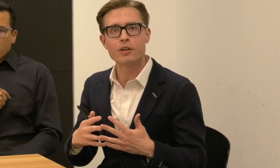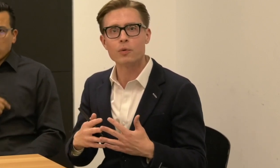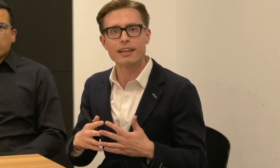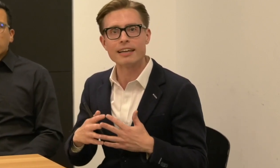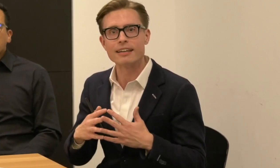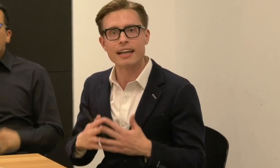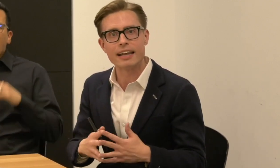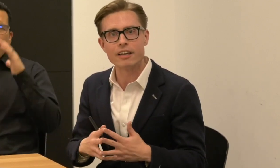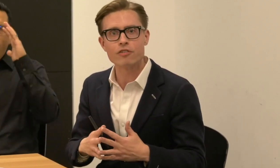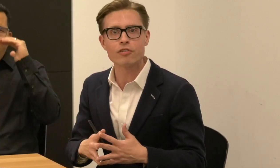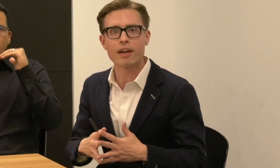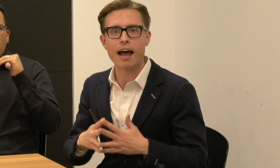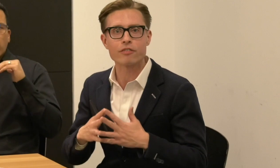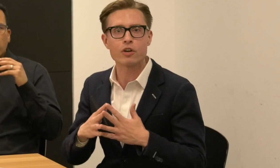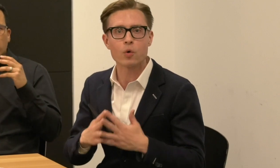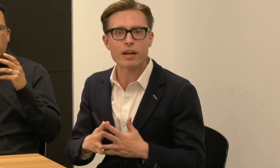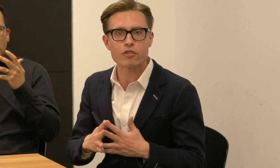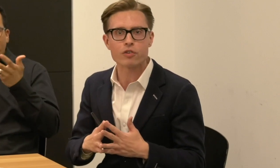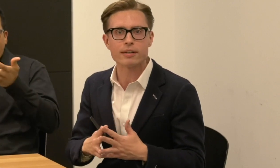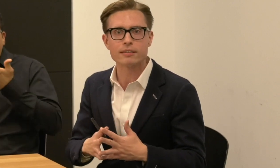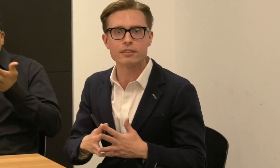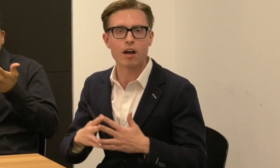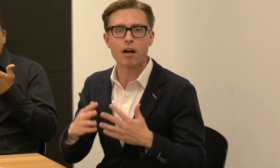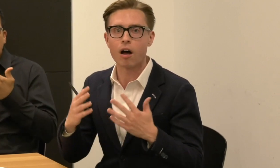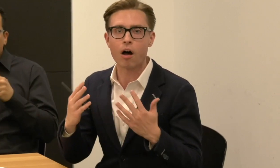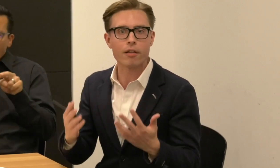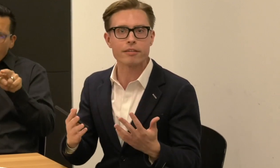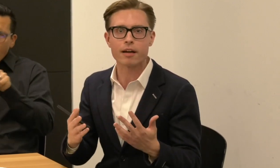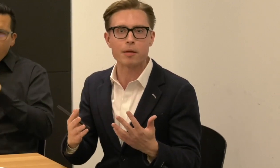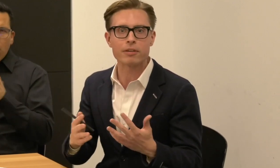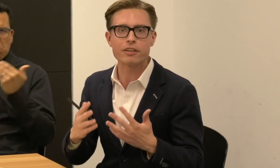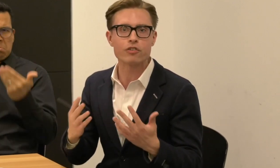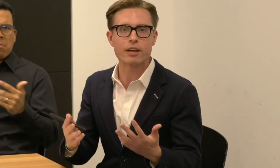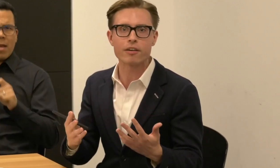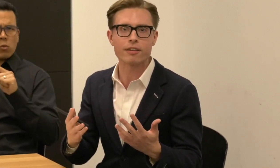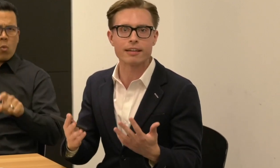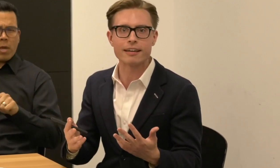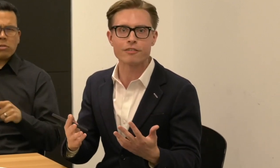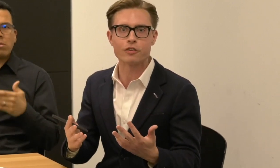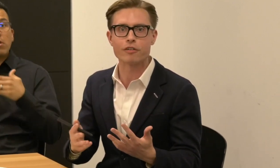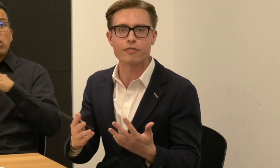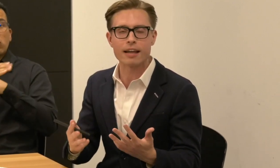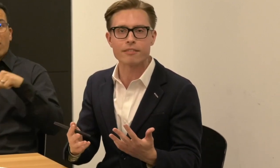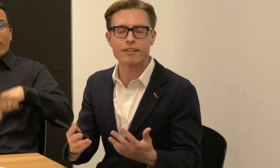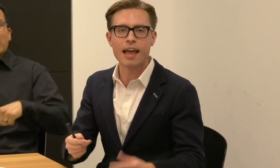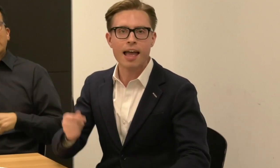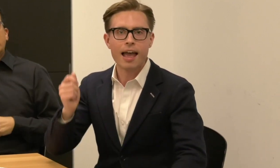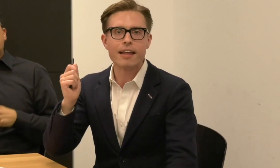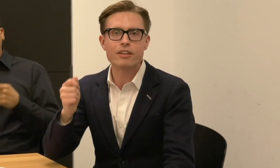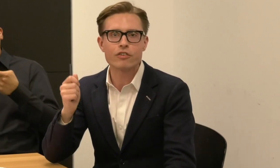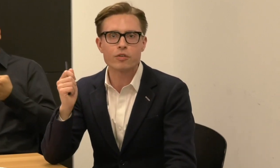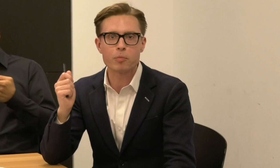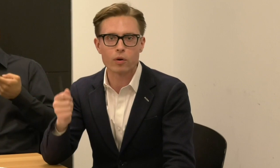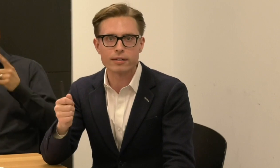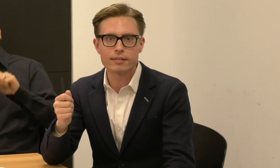that you will engage, ask questions, please share the link to your friends, and this is